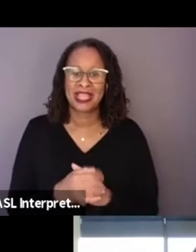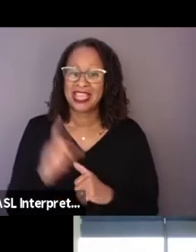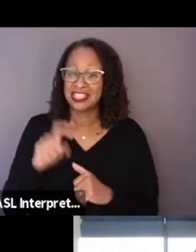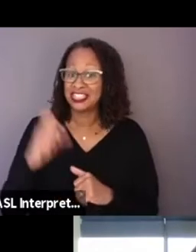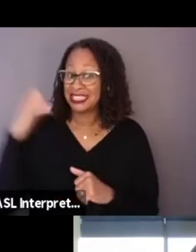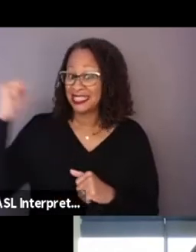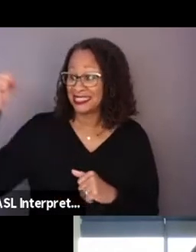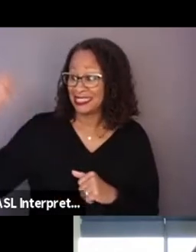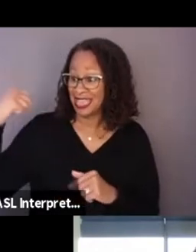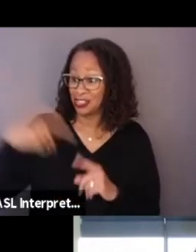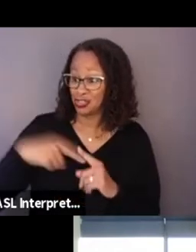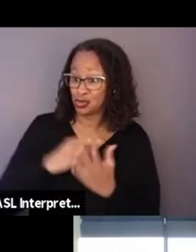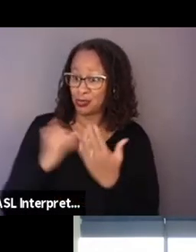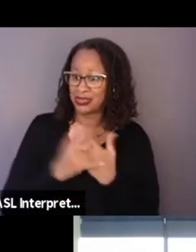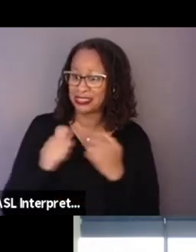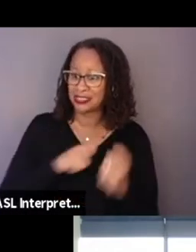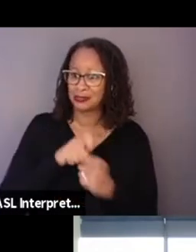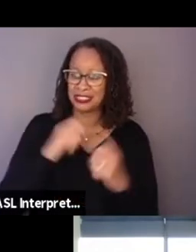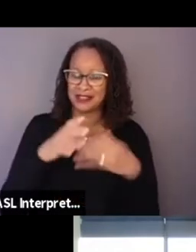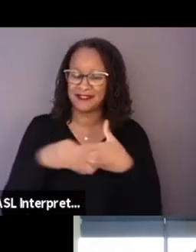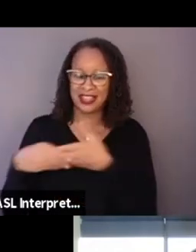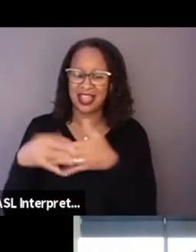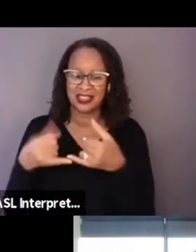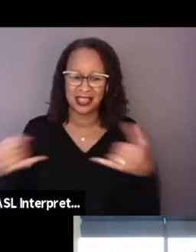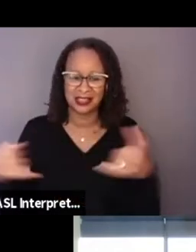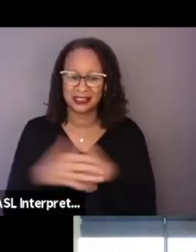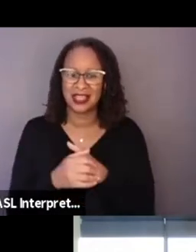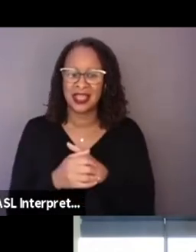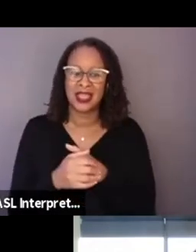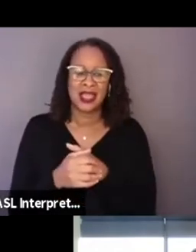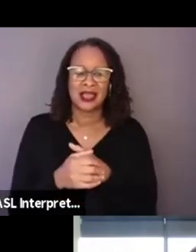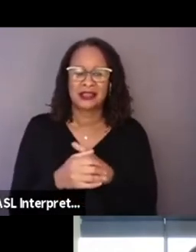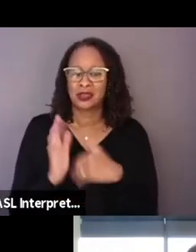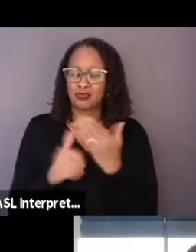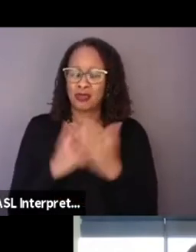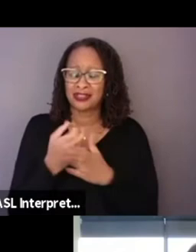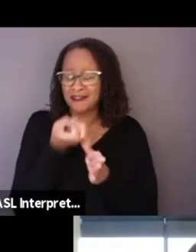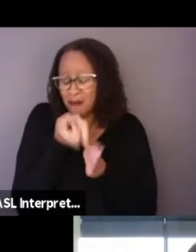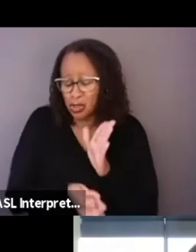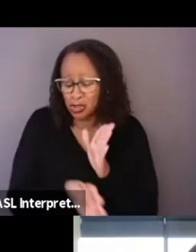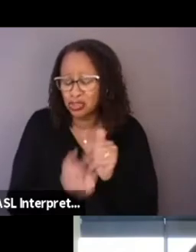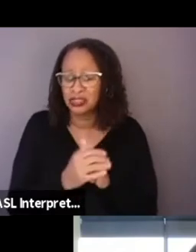with certain guidelines, but there's like this process of immersion. And then when he gave them the script,